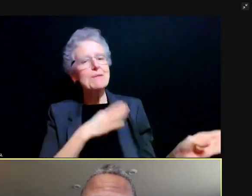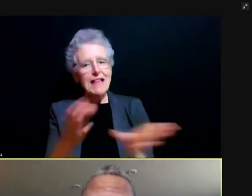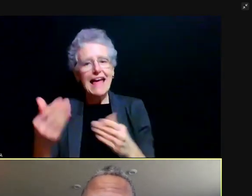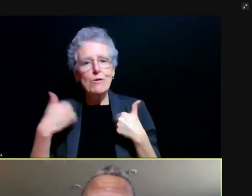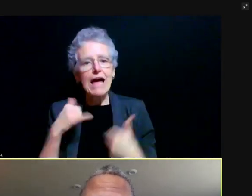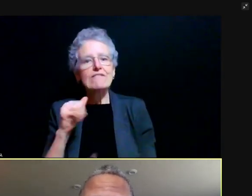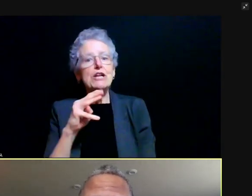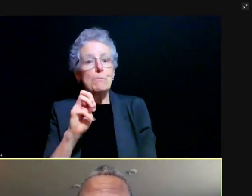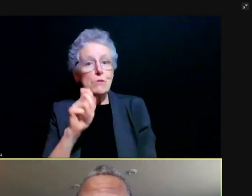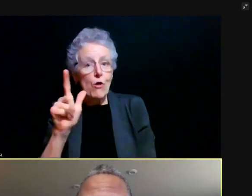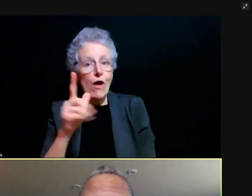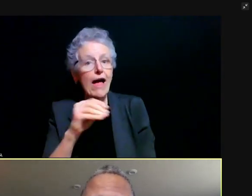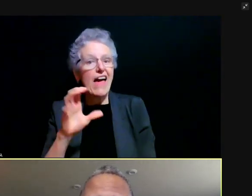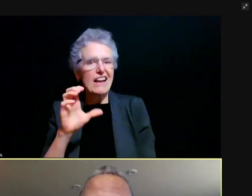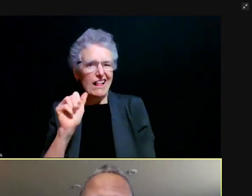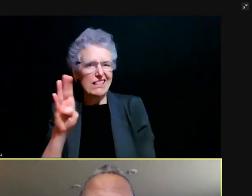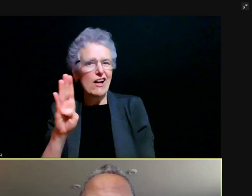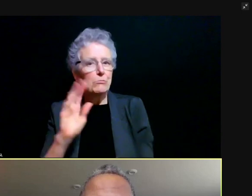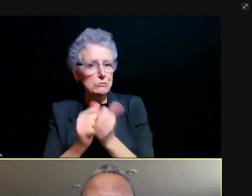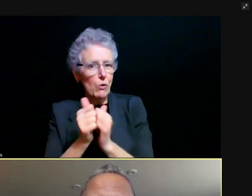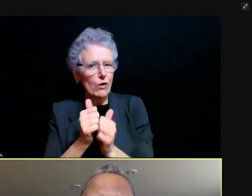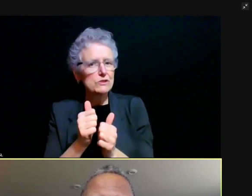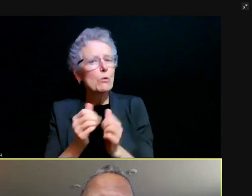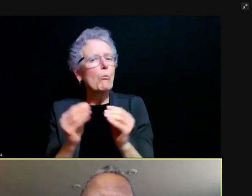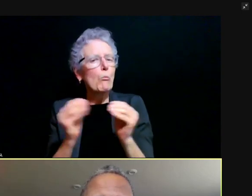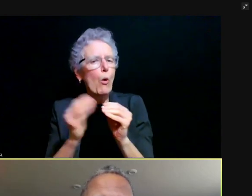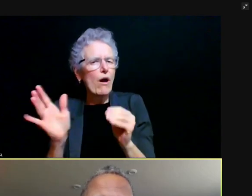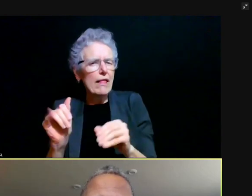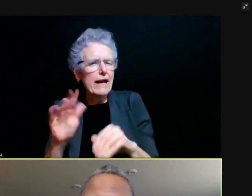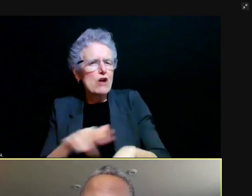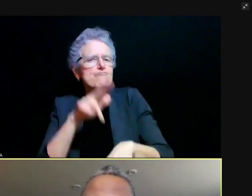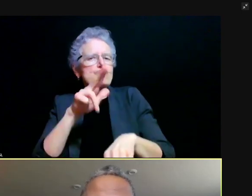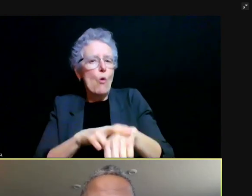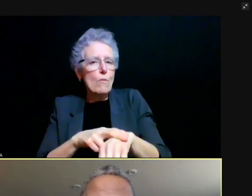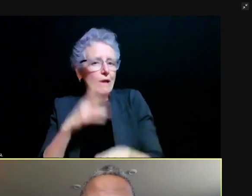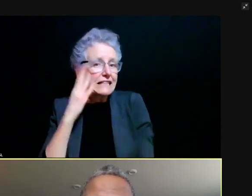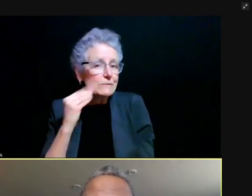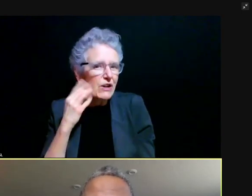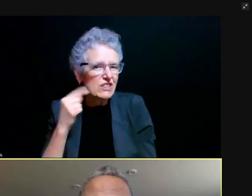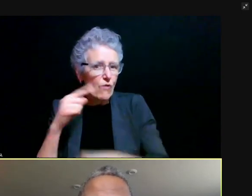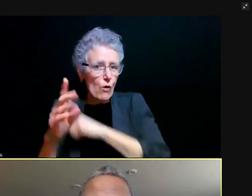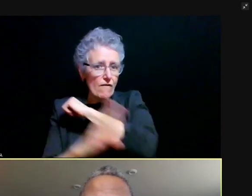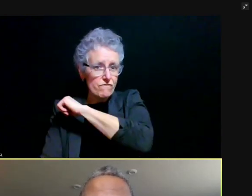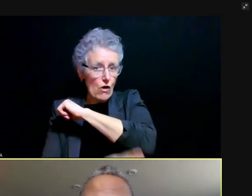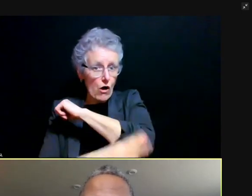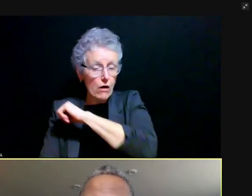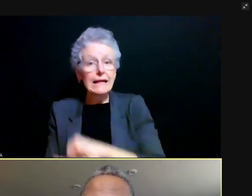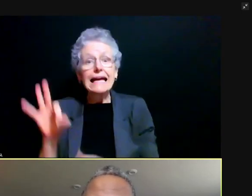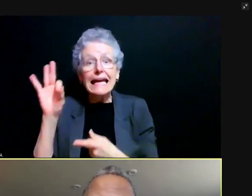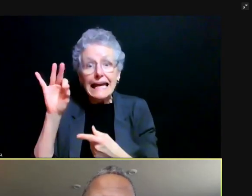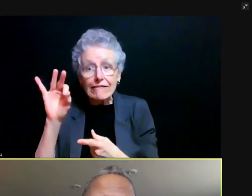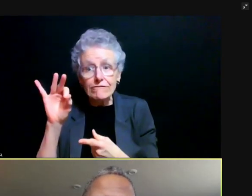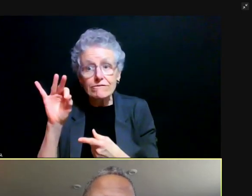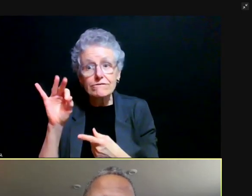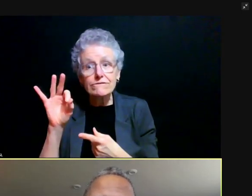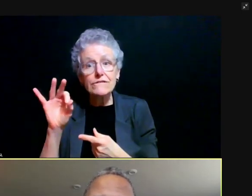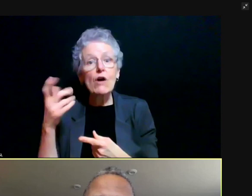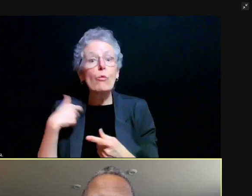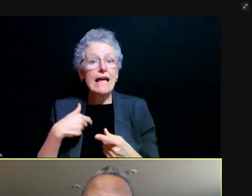that will be more like a normal experience in the Fall. presumes that we have high rates of vaccination